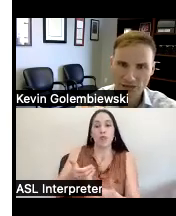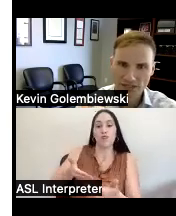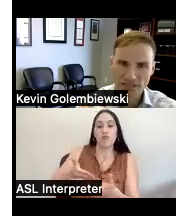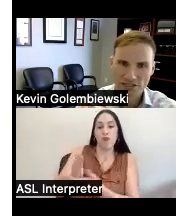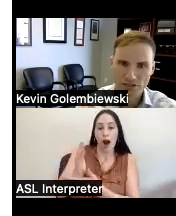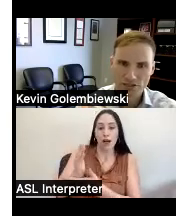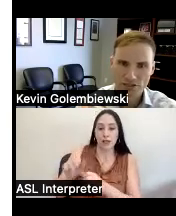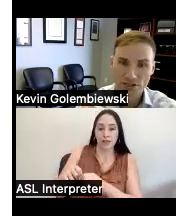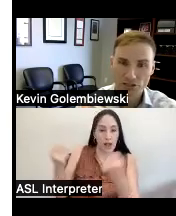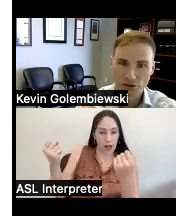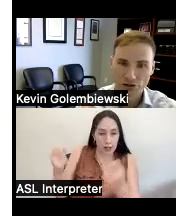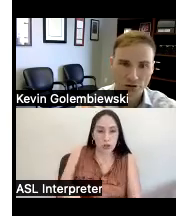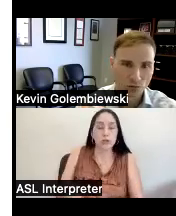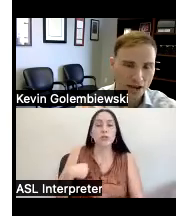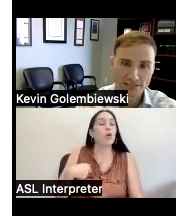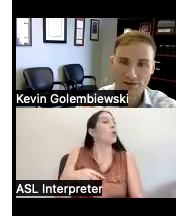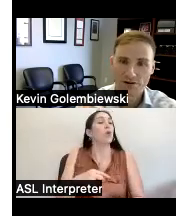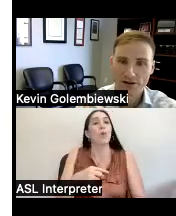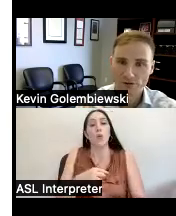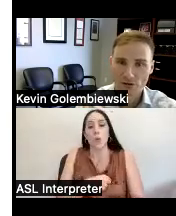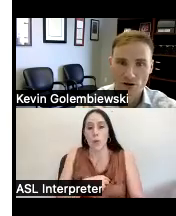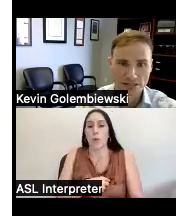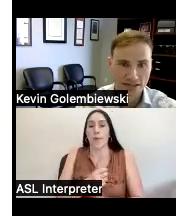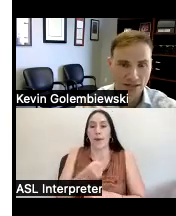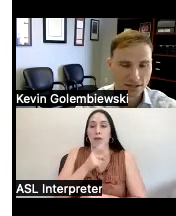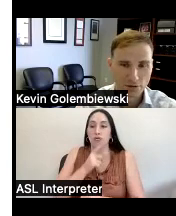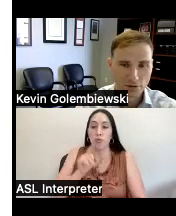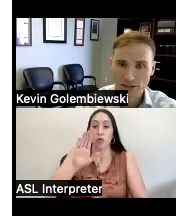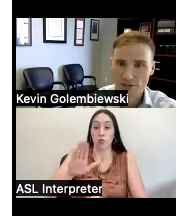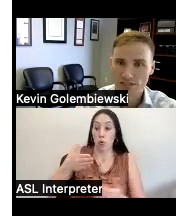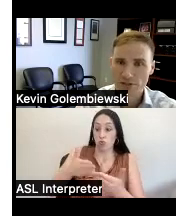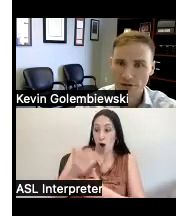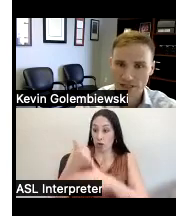to assist you with making sure your rights under federal laws like the Americans with Disabilities